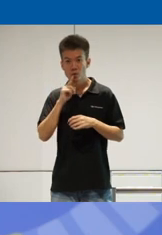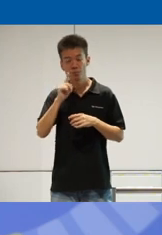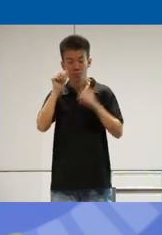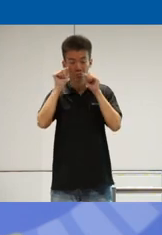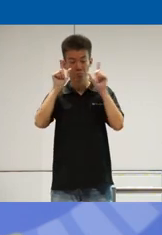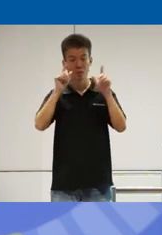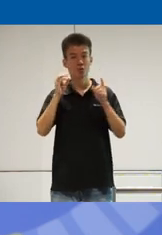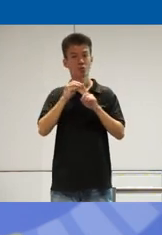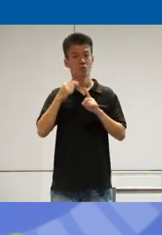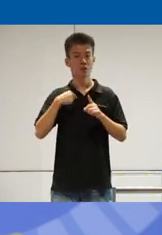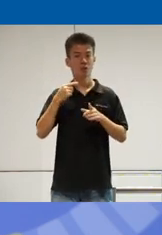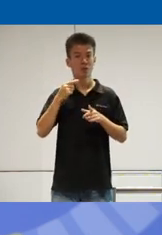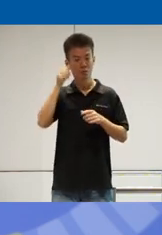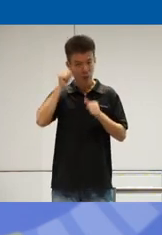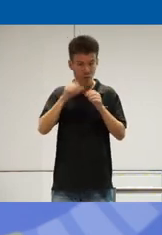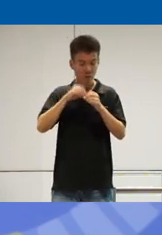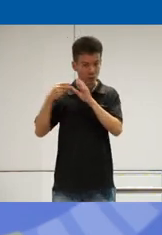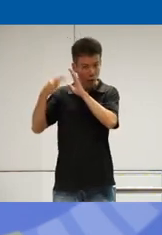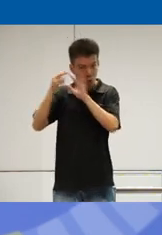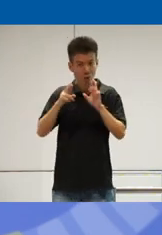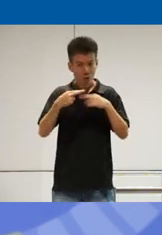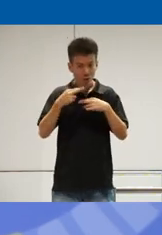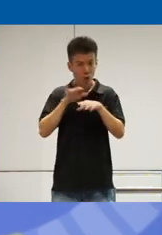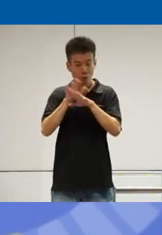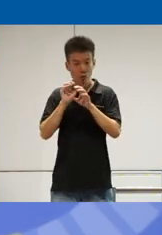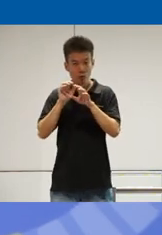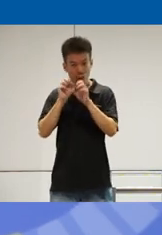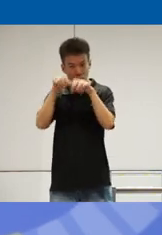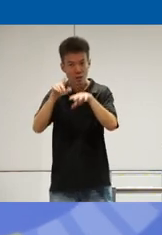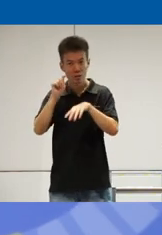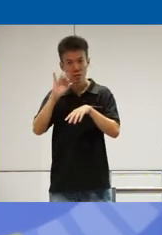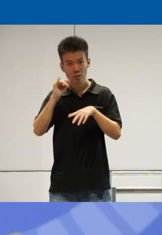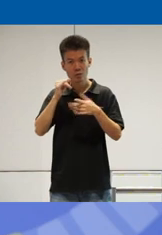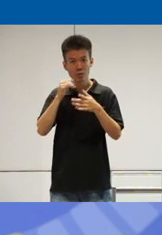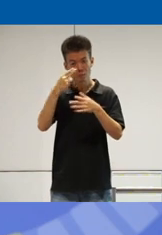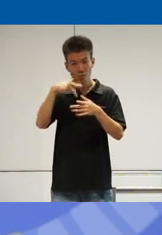I remember I was in a hotel room on the overseas trip and my phone just started buzzing I was like